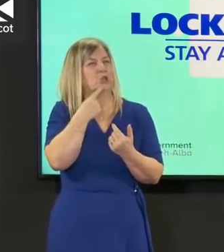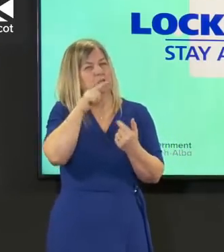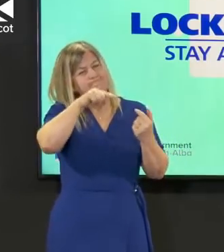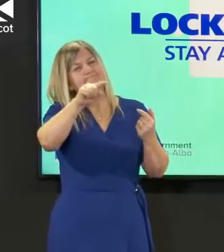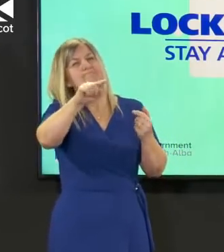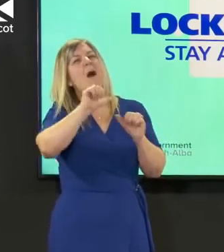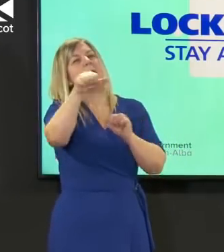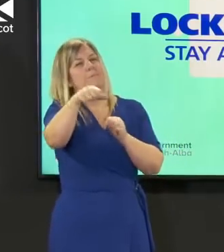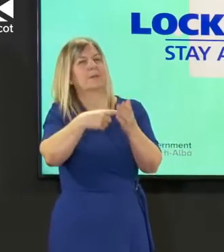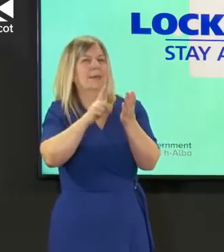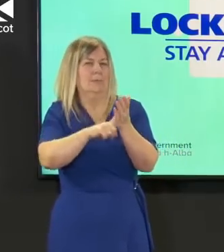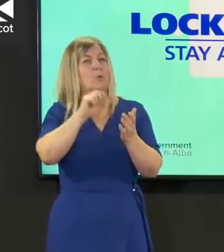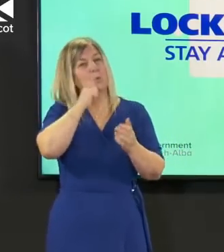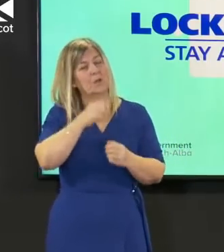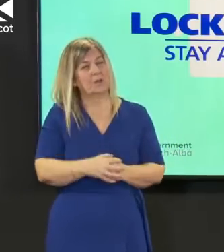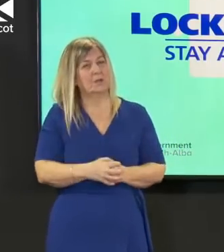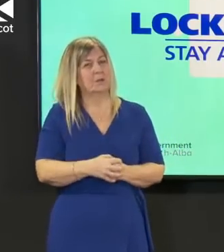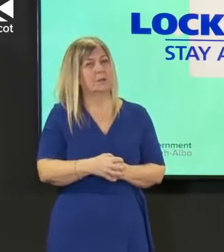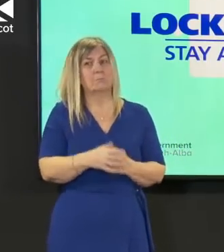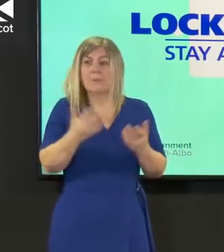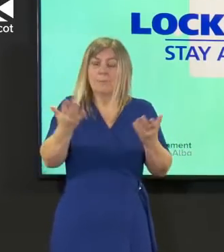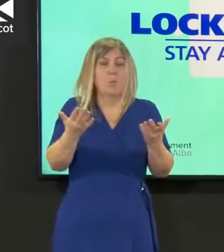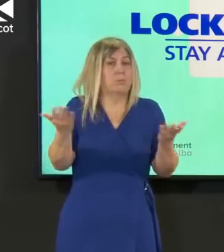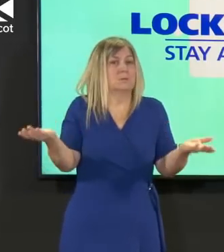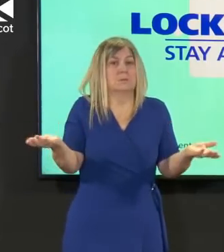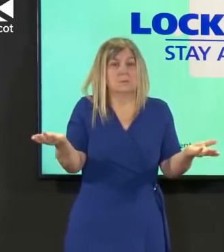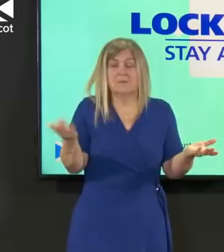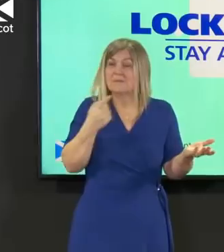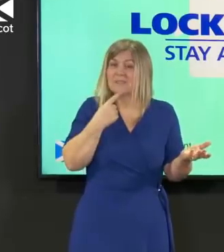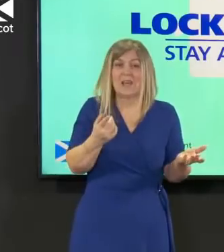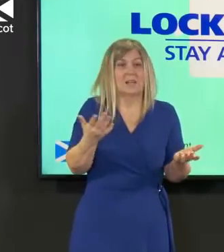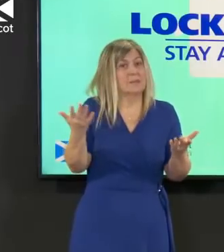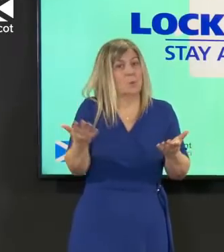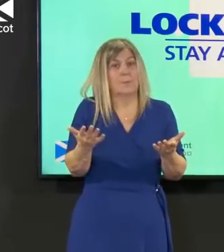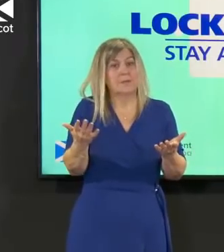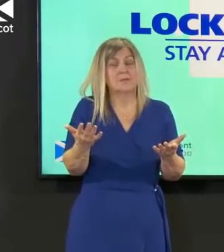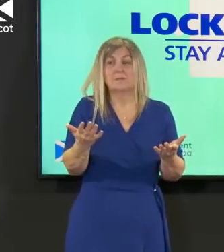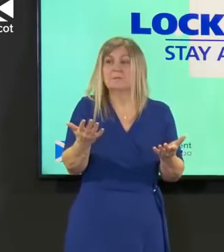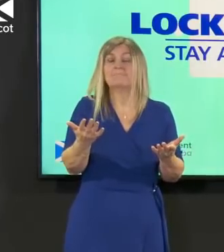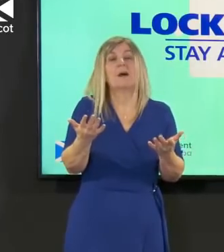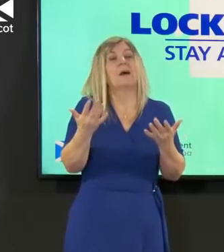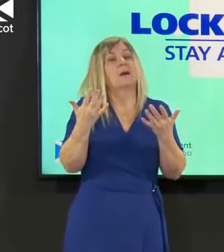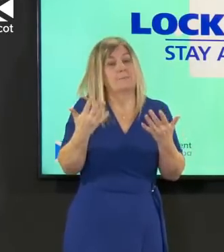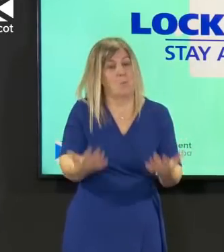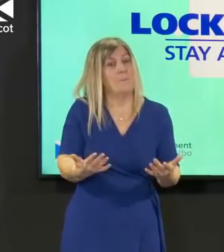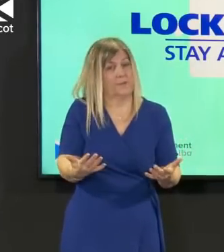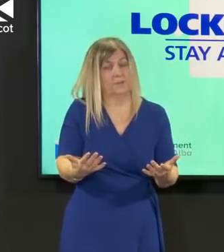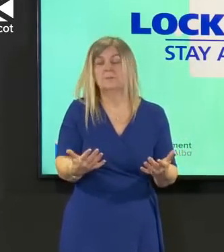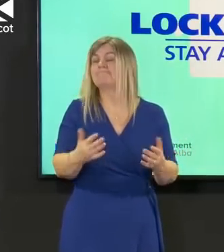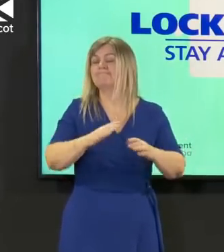but you have heard the caveats around what i've said there is nothing at this point to indicate